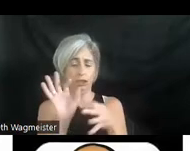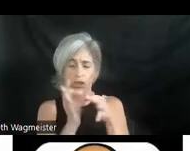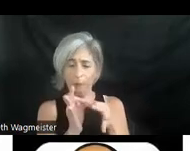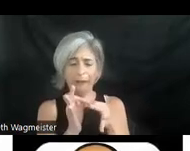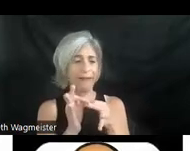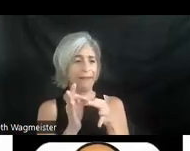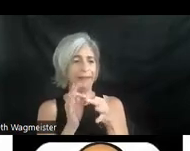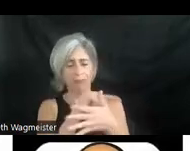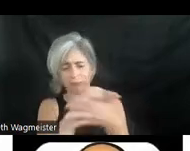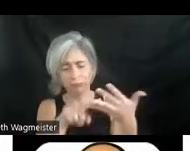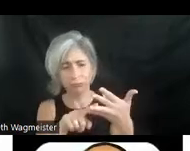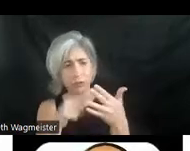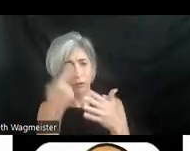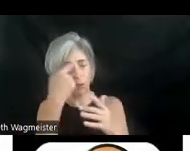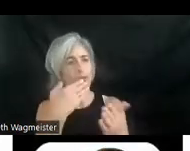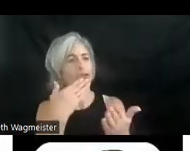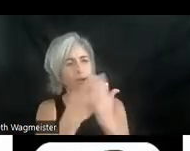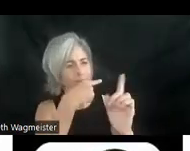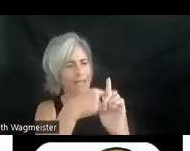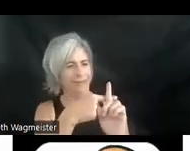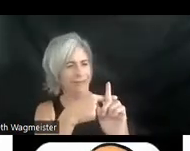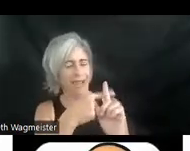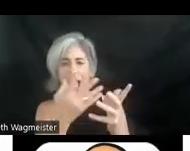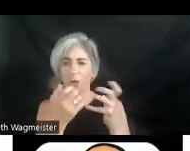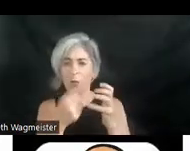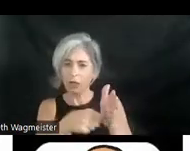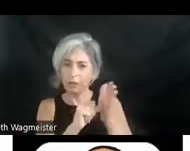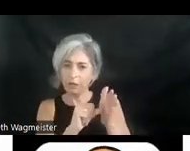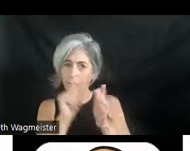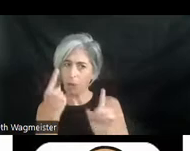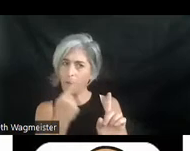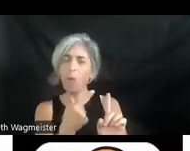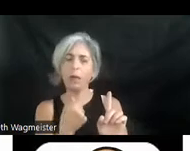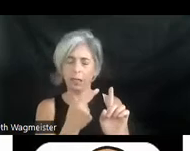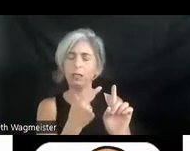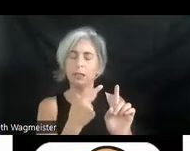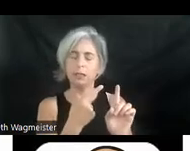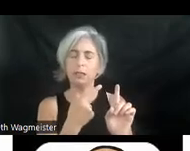is all for the good. And I do want to emphasize one point. In the